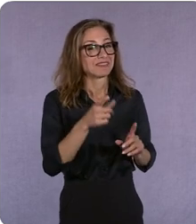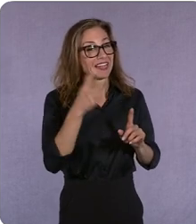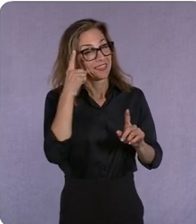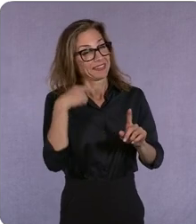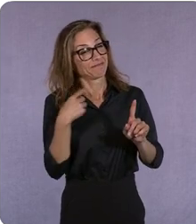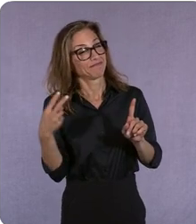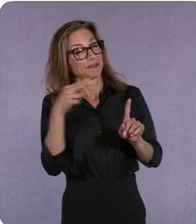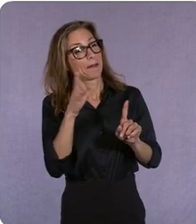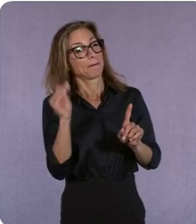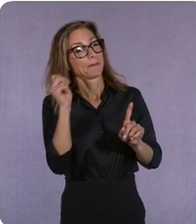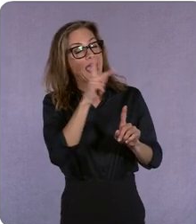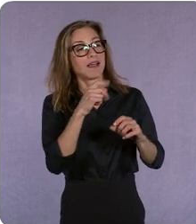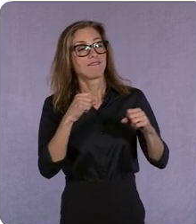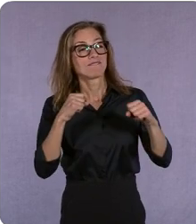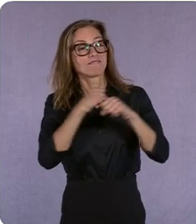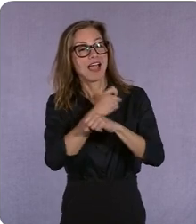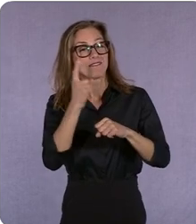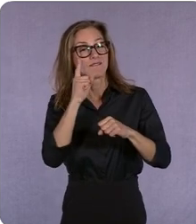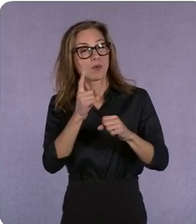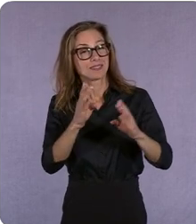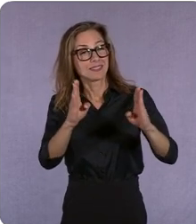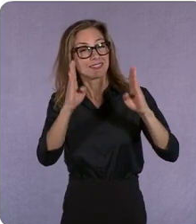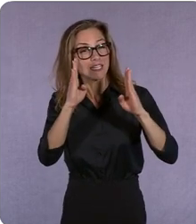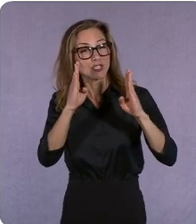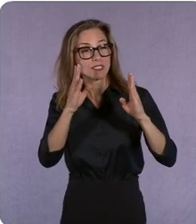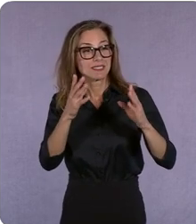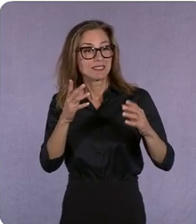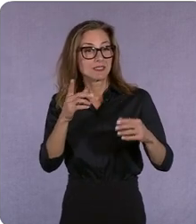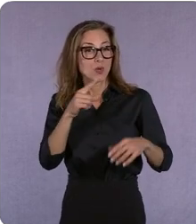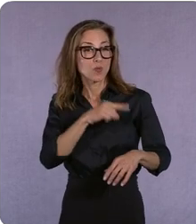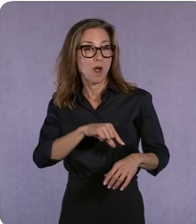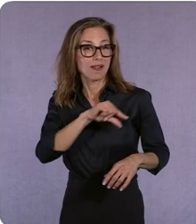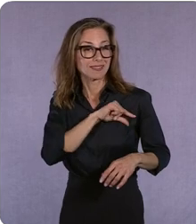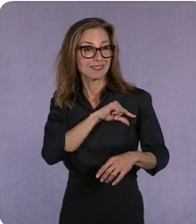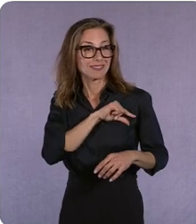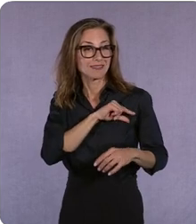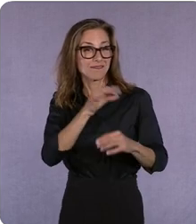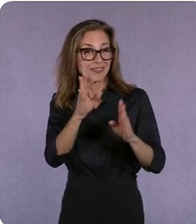i think the quality of attention and i think one of the things we talk about and we see is that